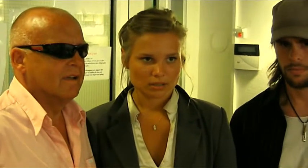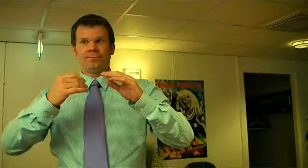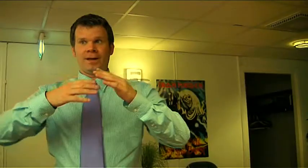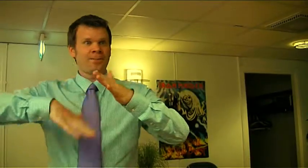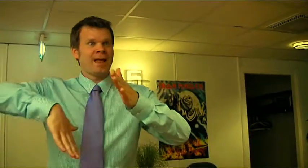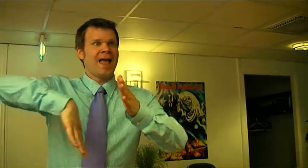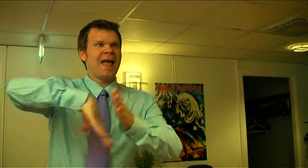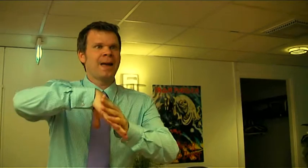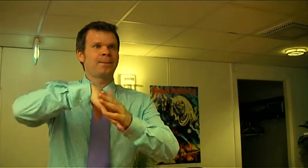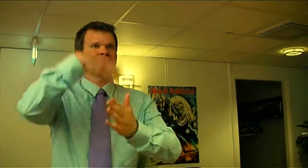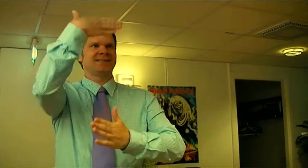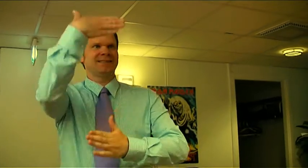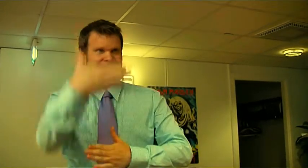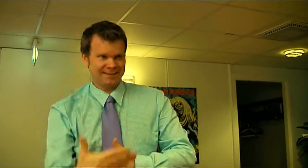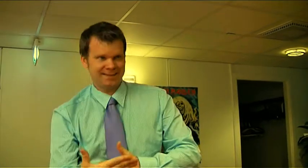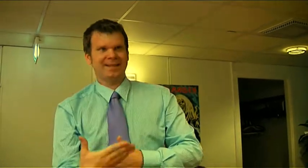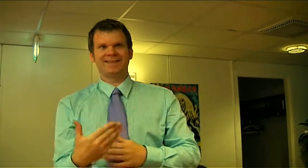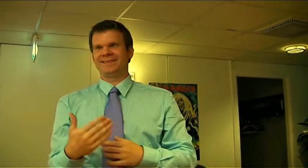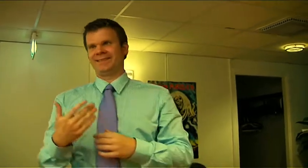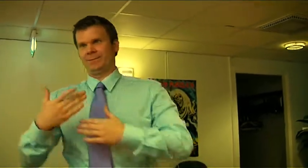Website...